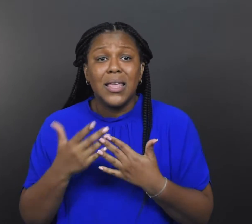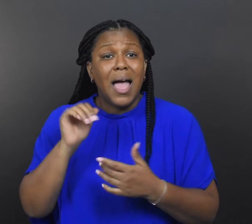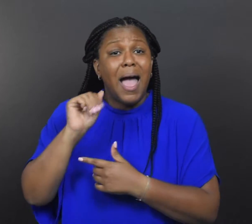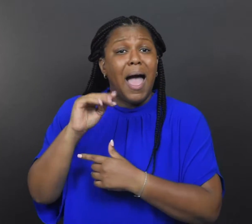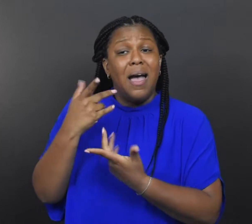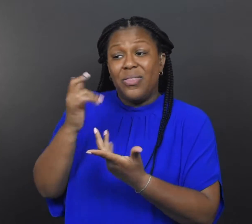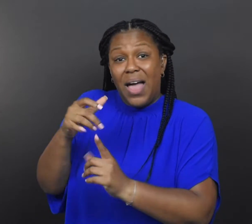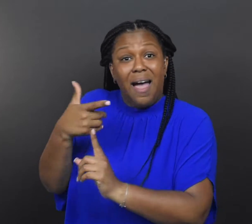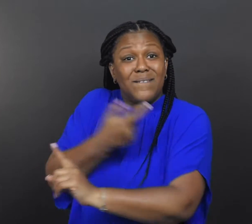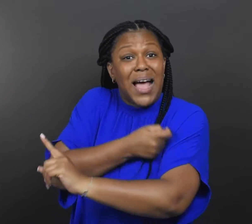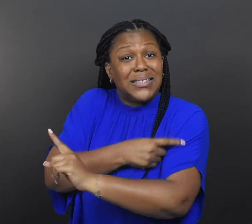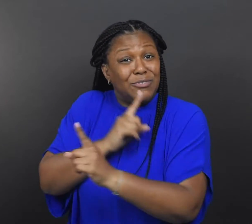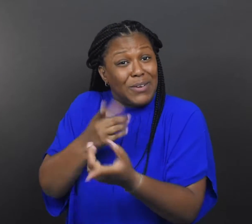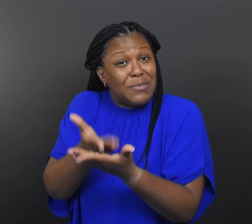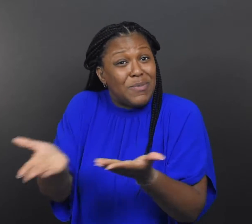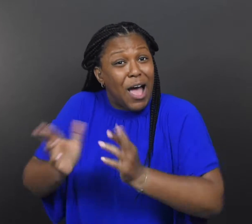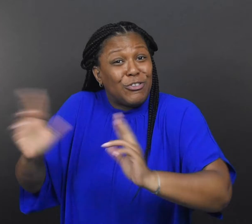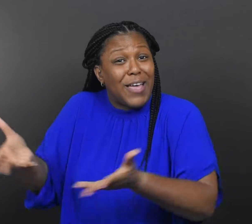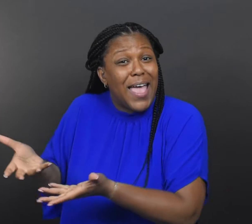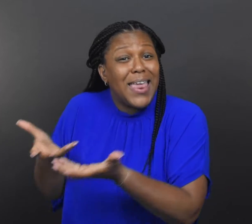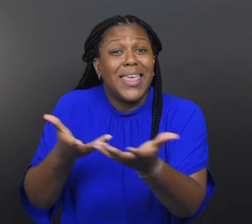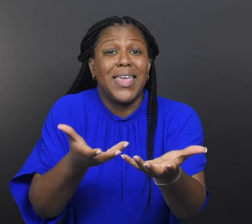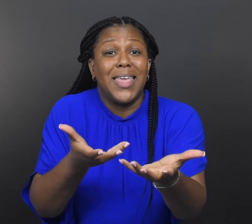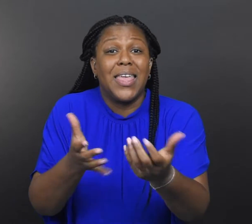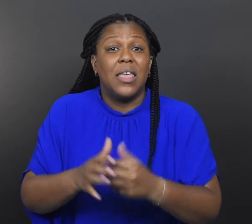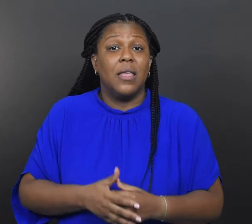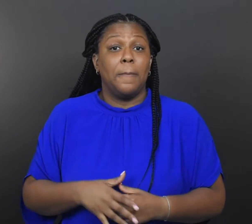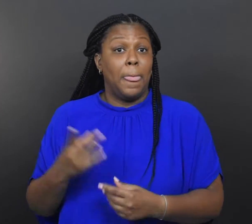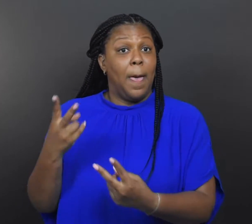ample vaccine supplies.